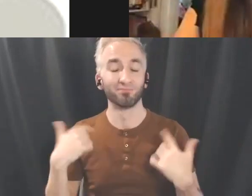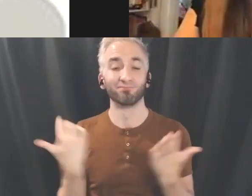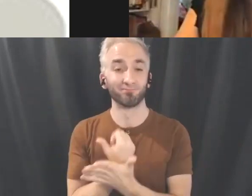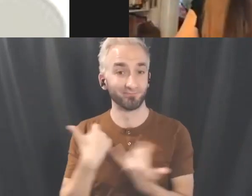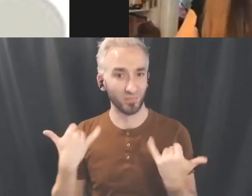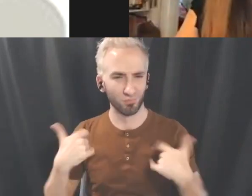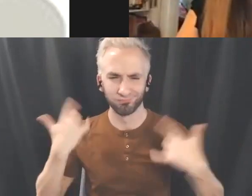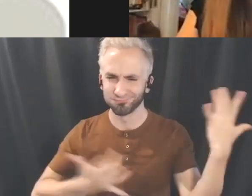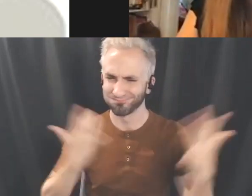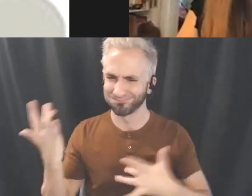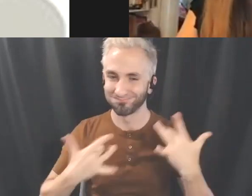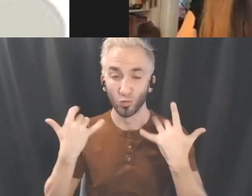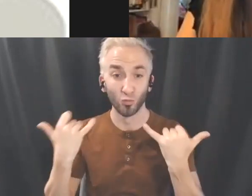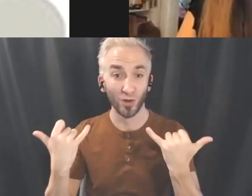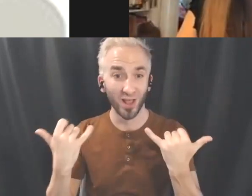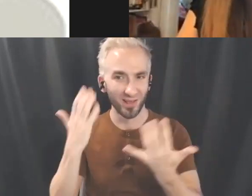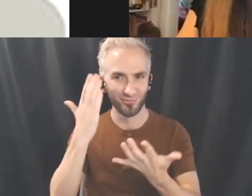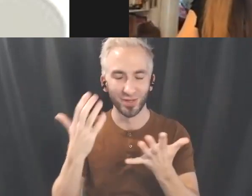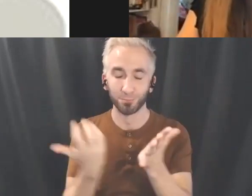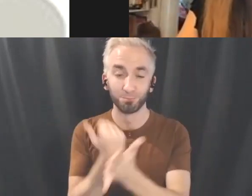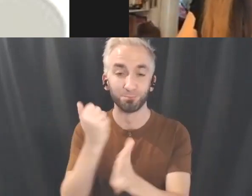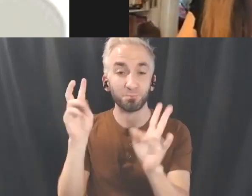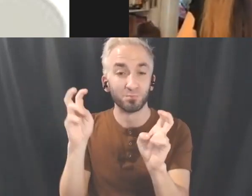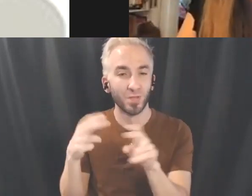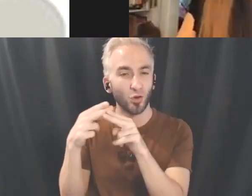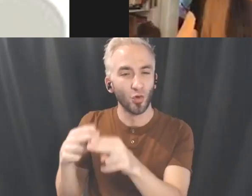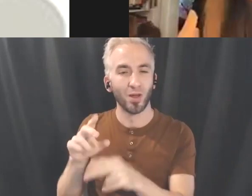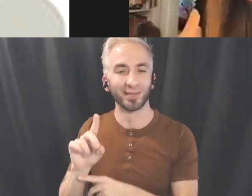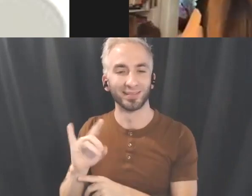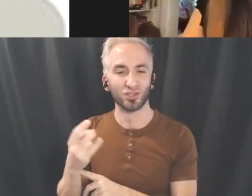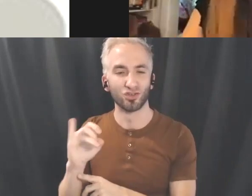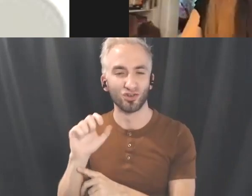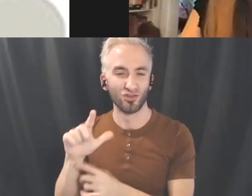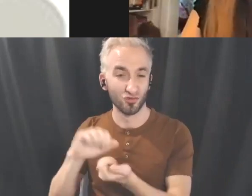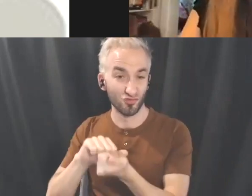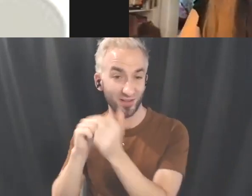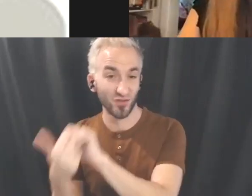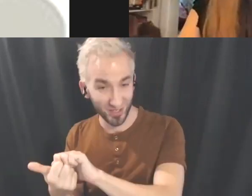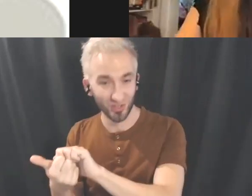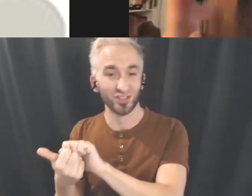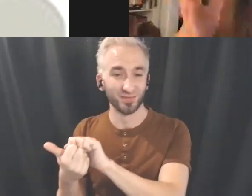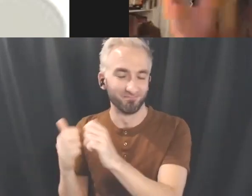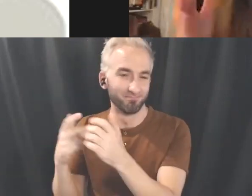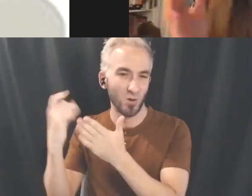dig into what we're calling the Digital Transformation Project at Theater Passe Muraille and that made